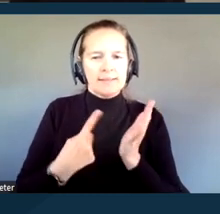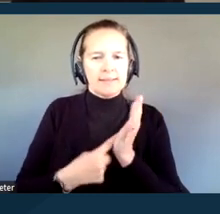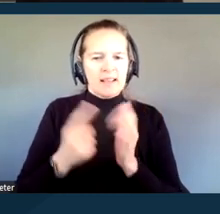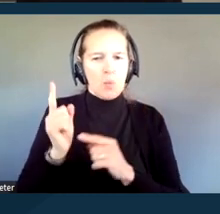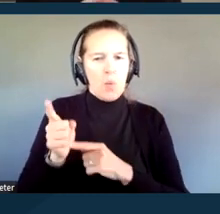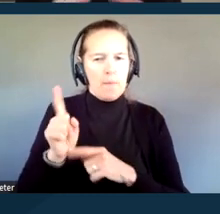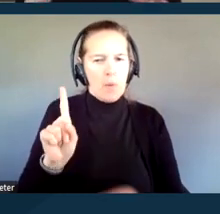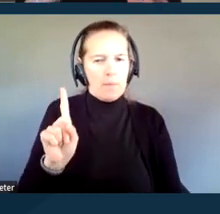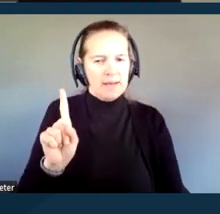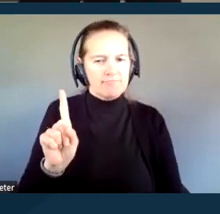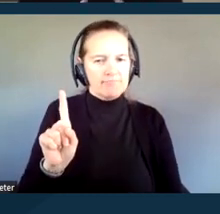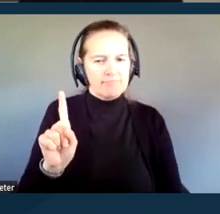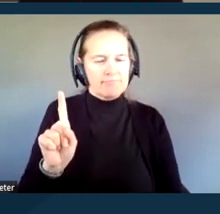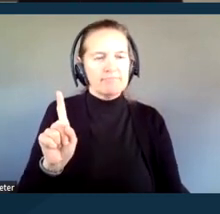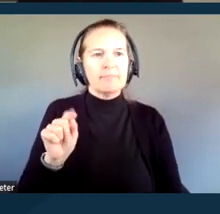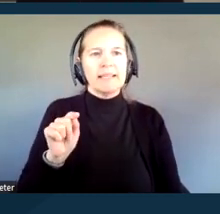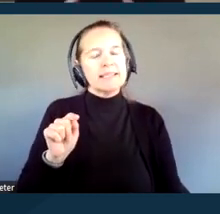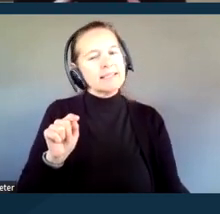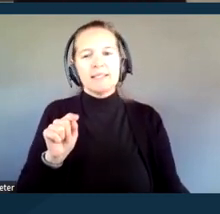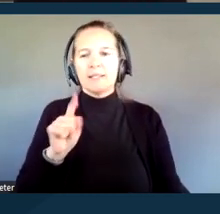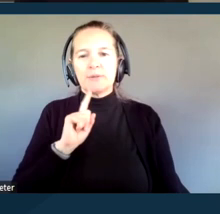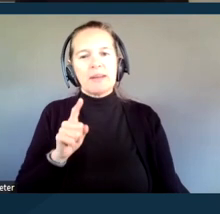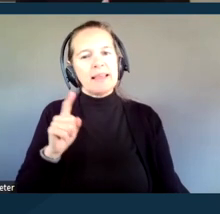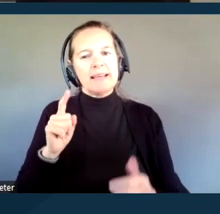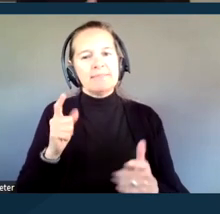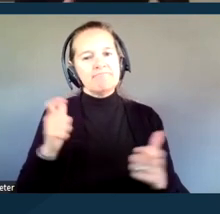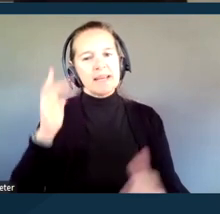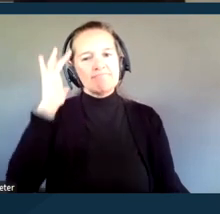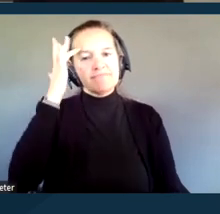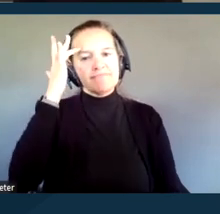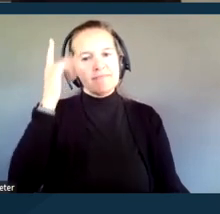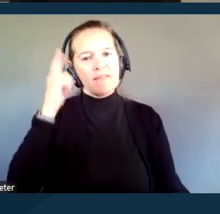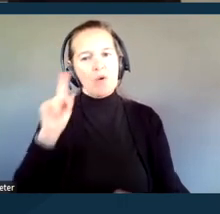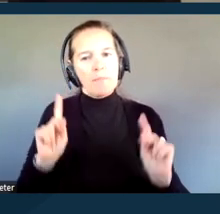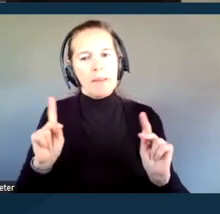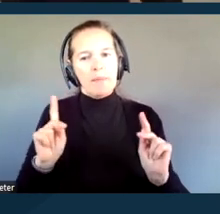because this is a huge point of contention for a lot of people in the deaf and hard of hearing community.